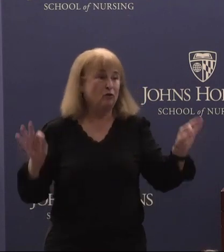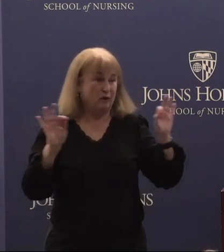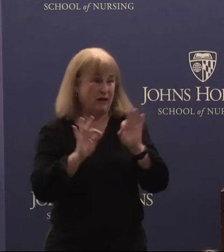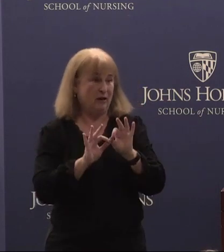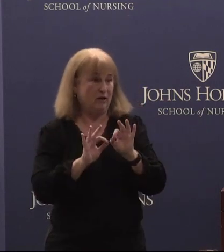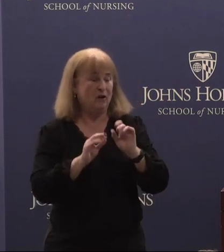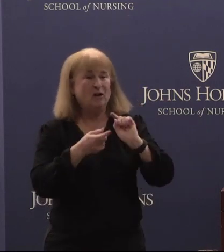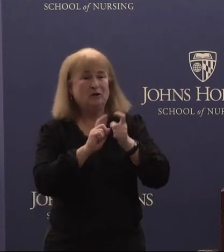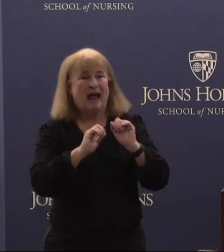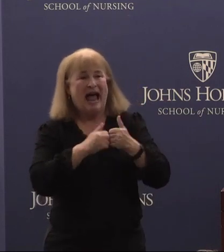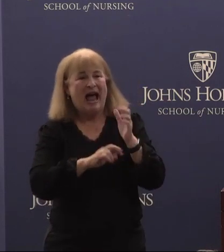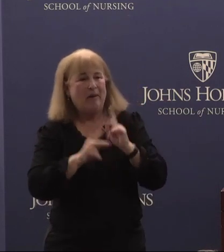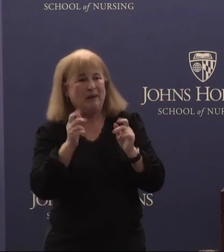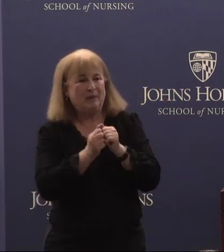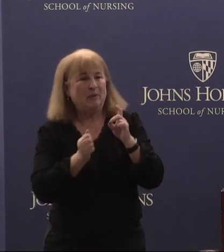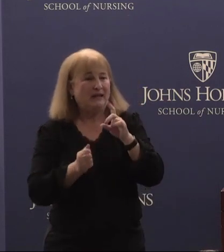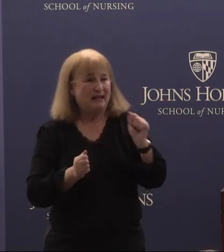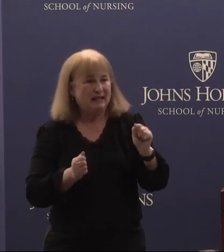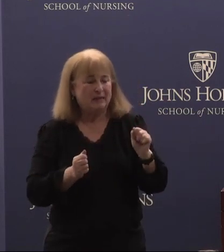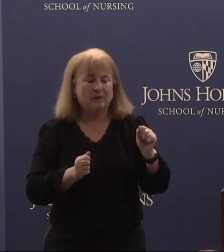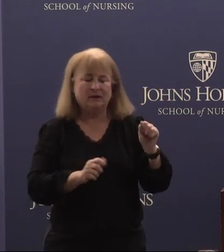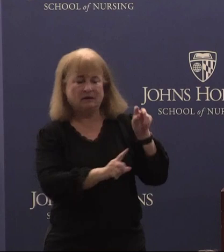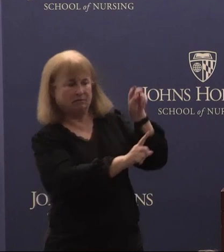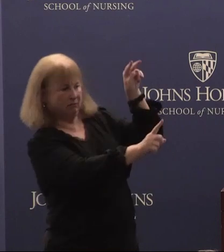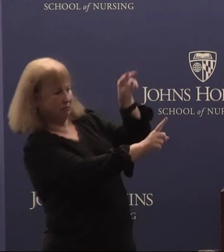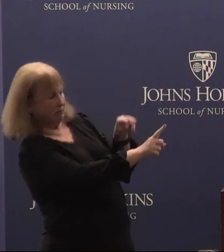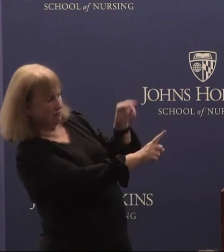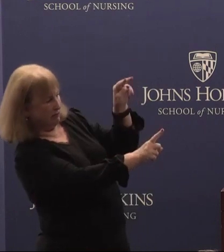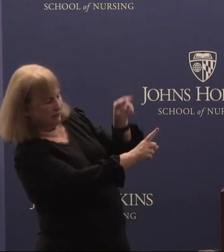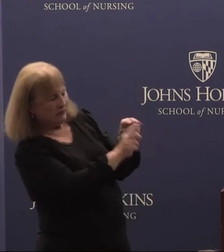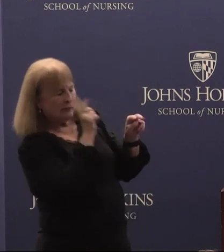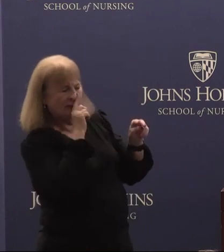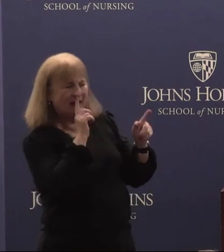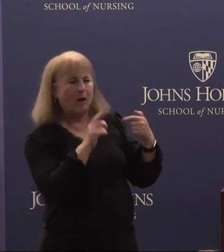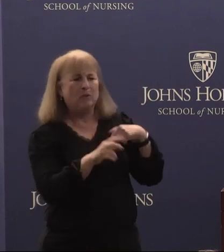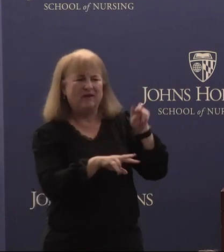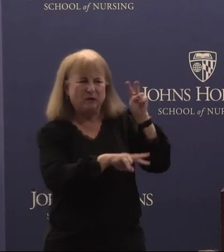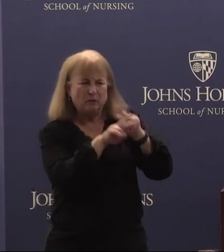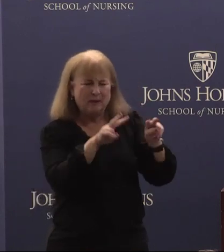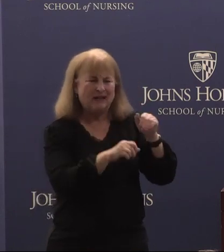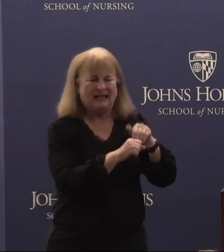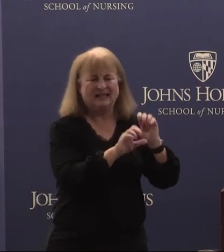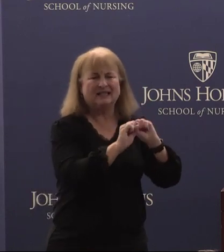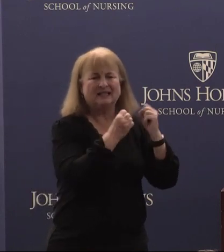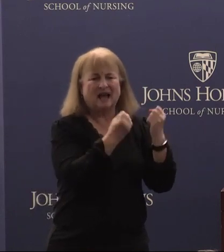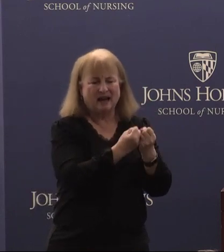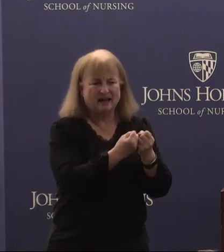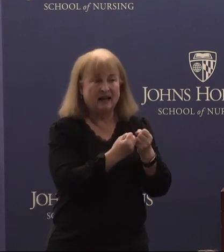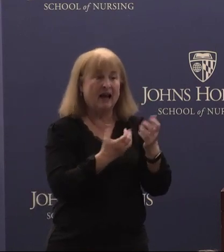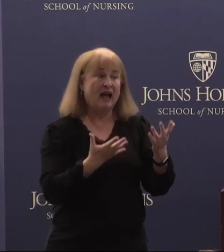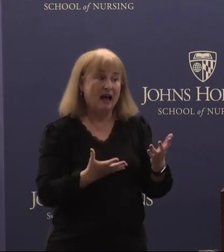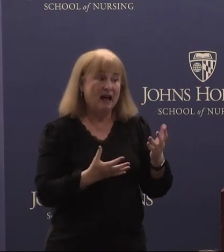the way that people with disabilities are viewed and included in society and those are ways that